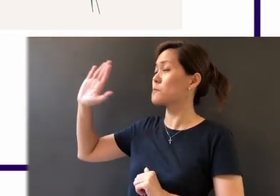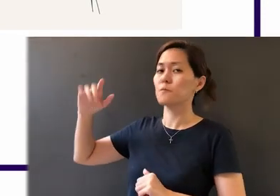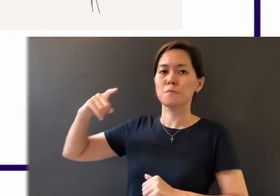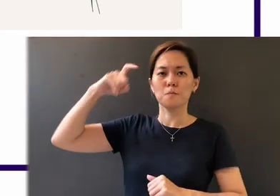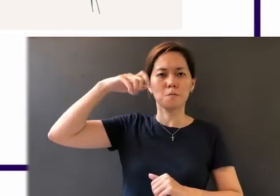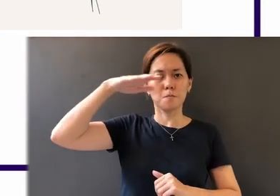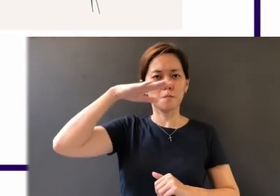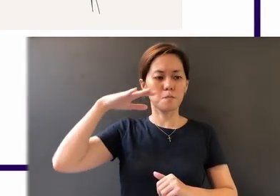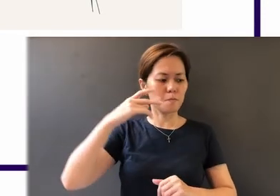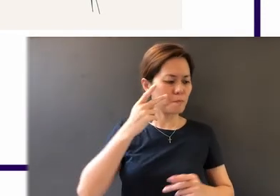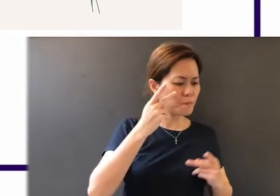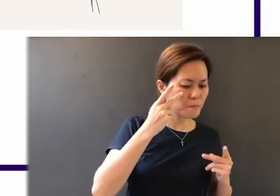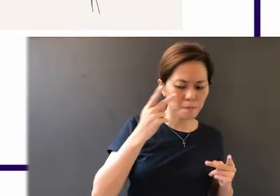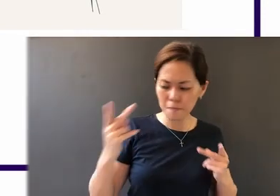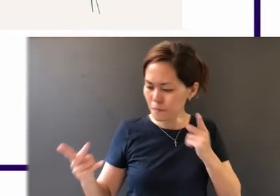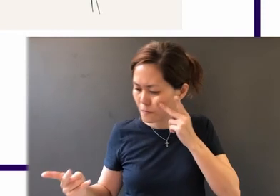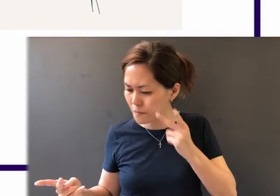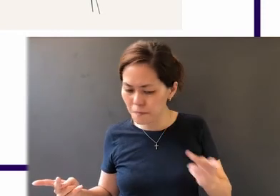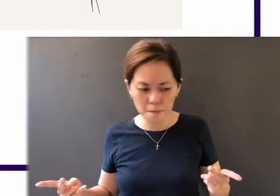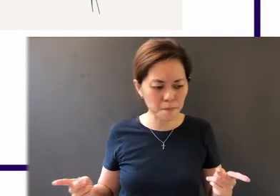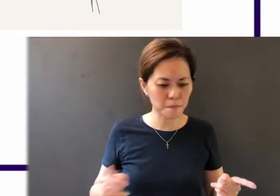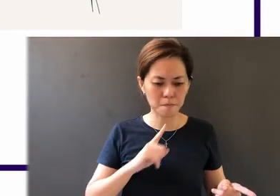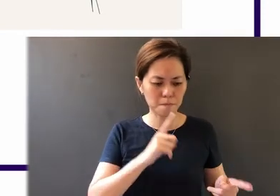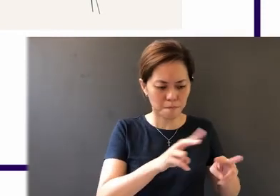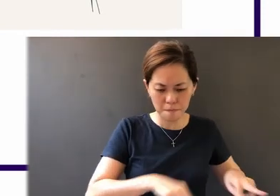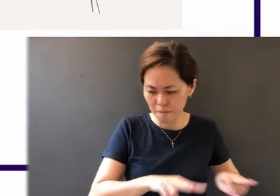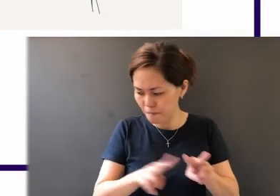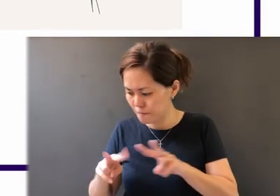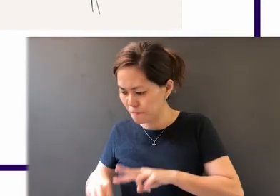they see what is of real value in this life.